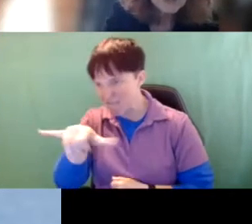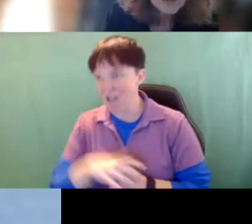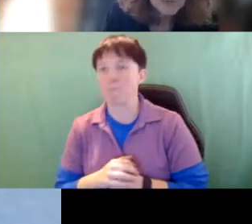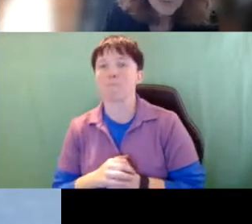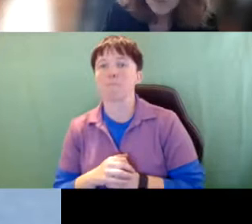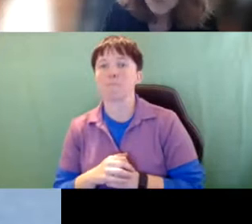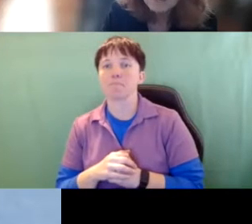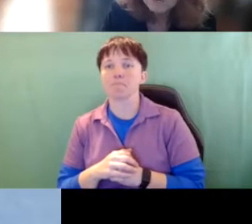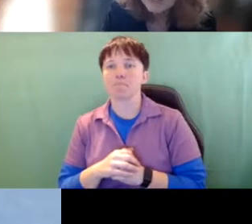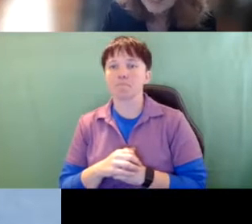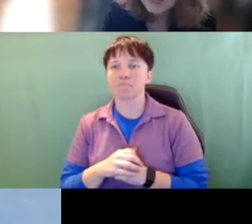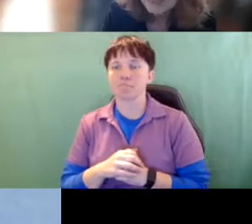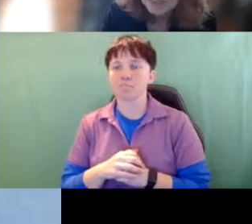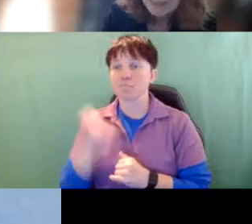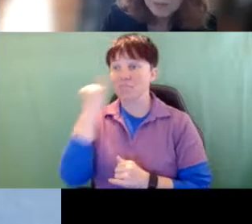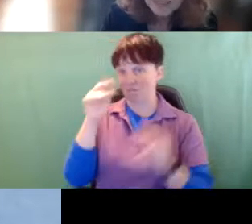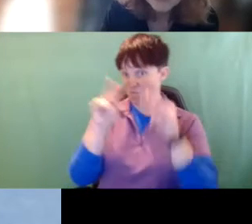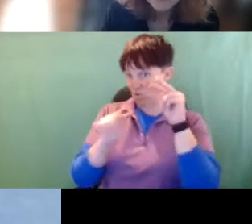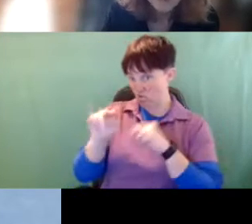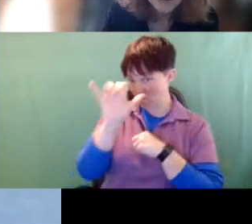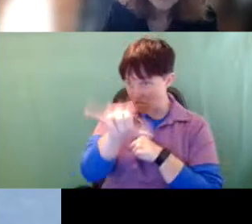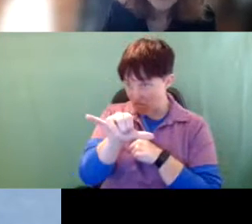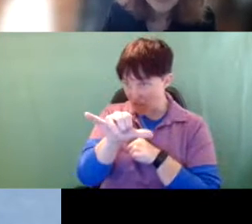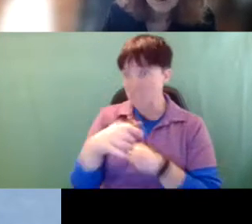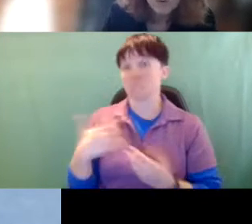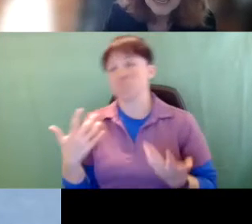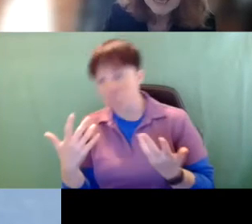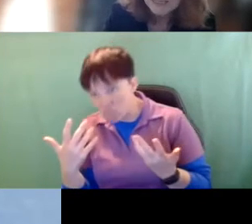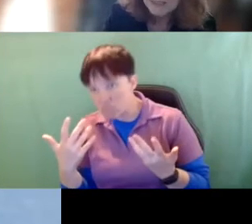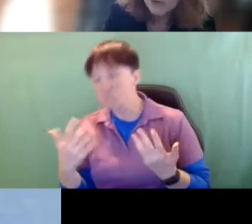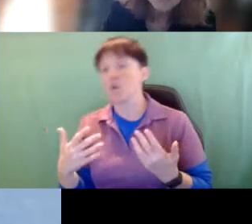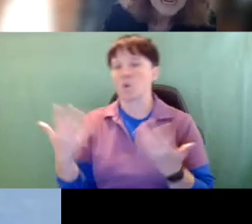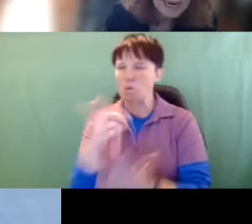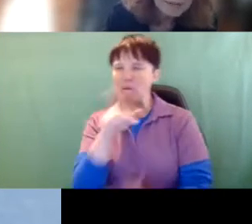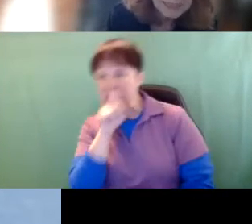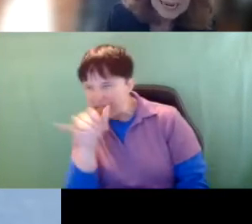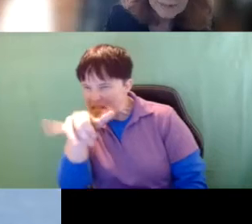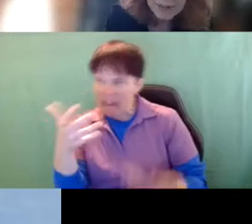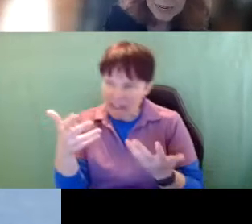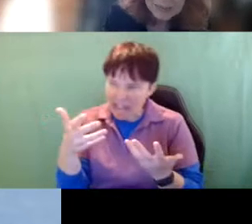So if we look at this and we say, well, okay now, what is it? So we have a lack of access.